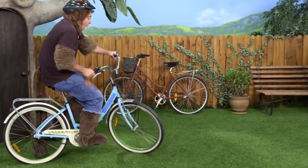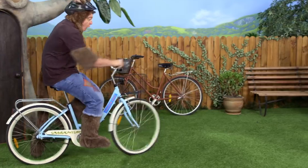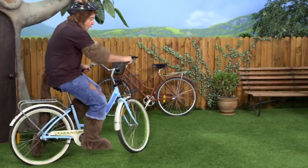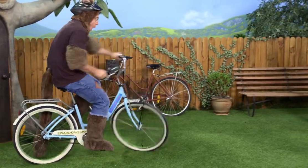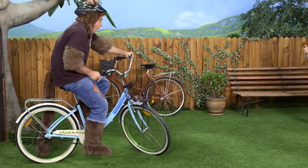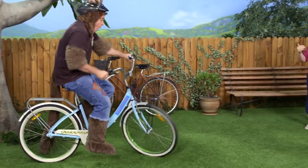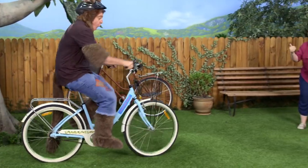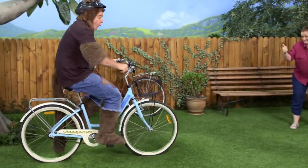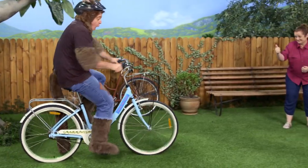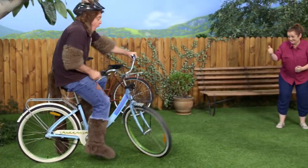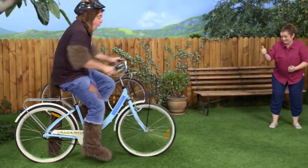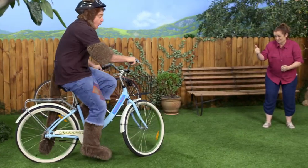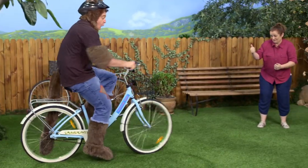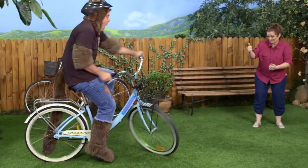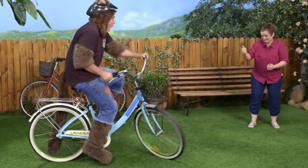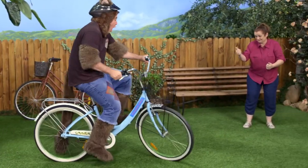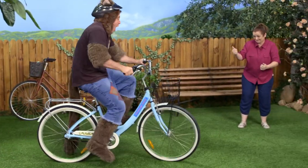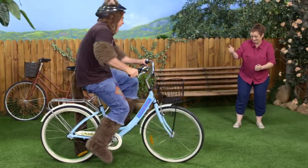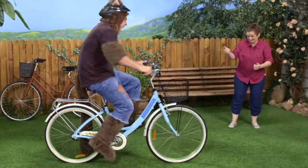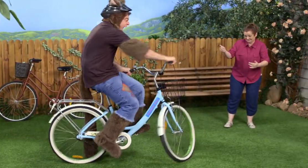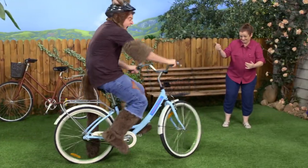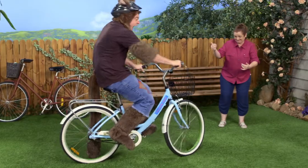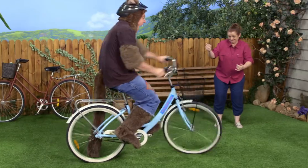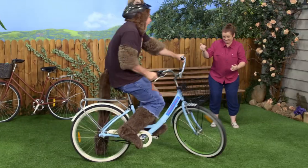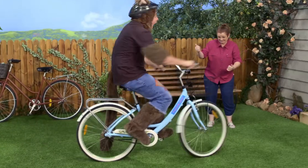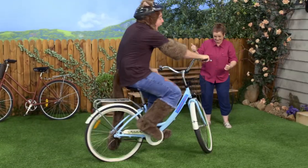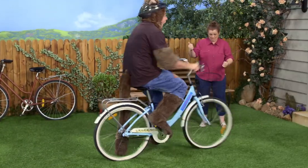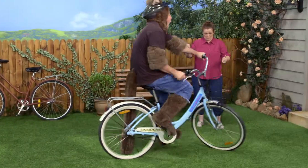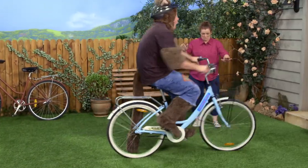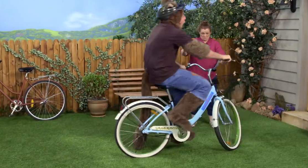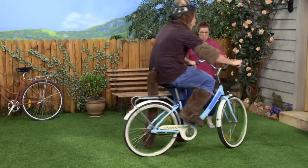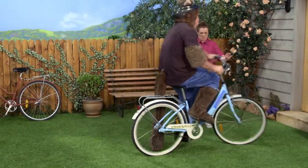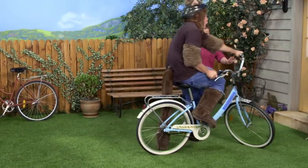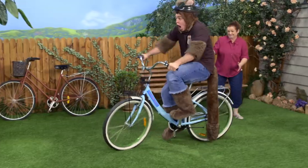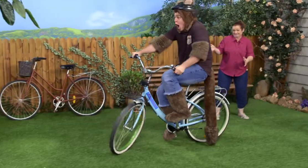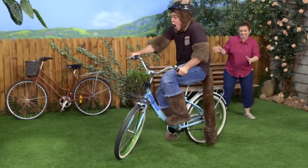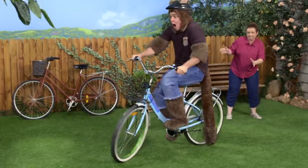Whoa, whoa, whoa! Ah! Whoa, whoa! Ah! Whoa!